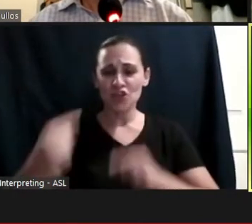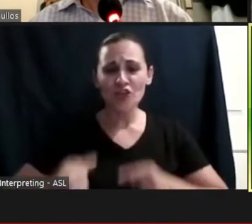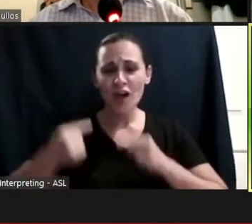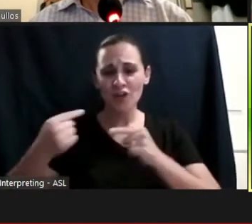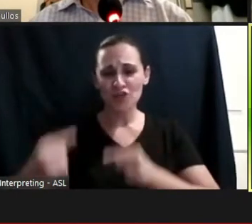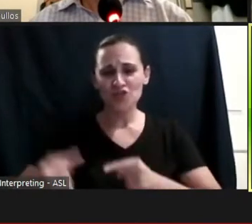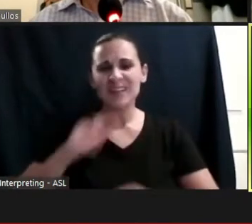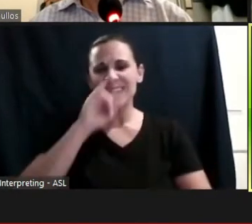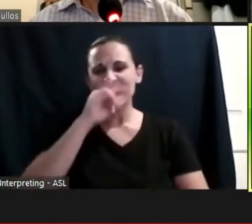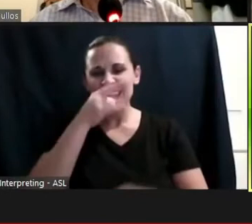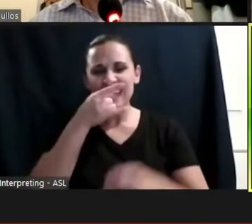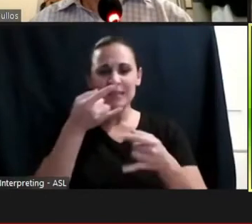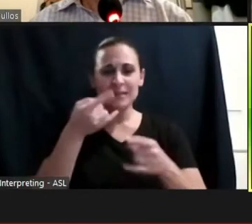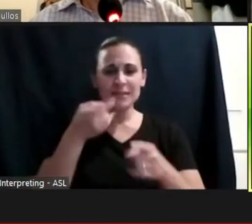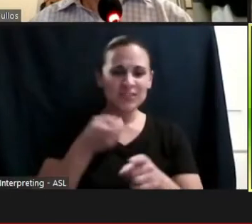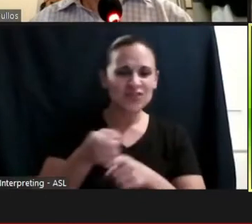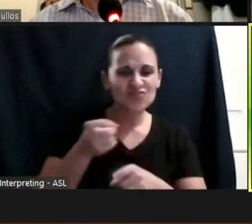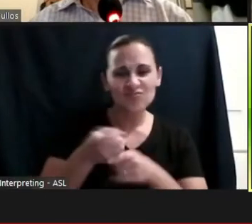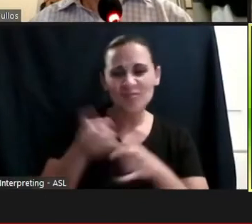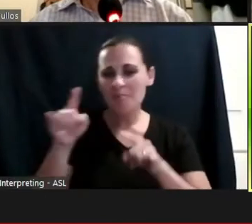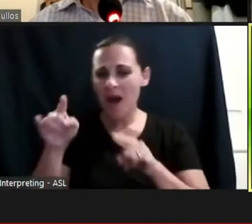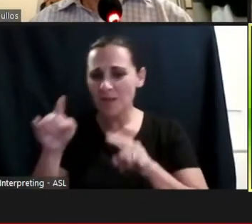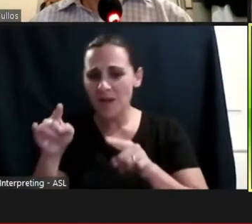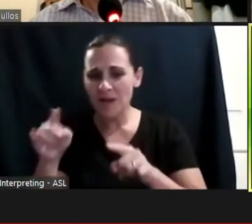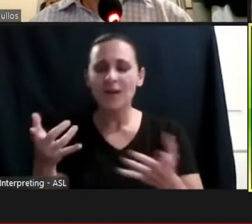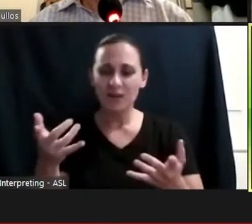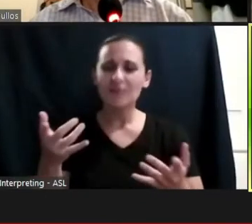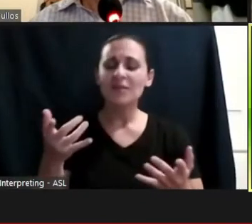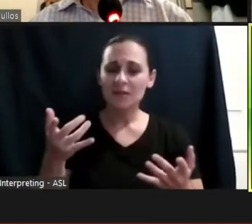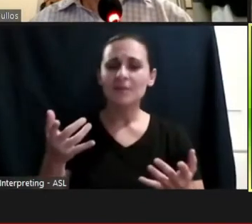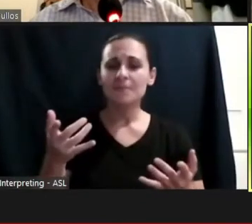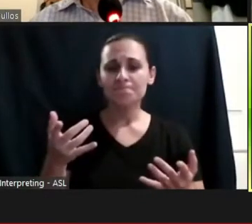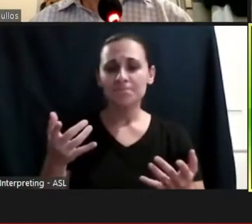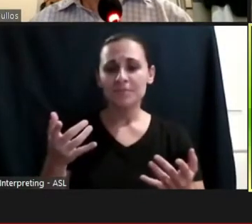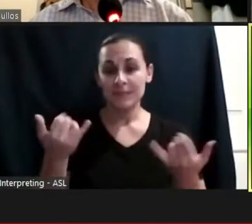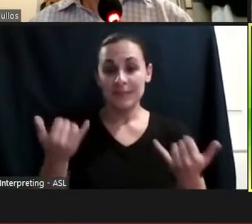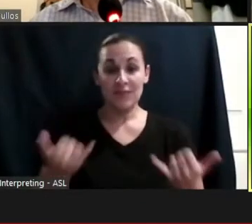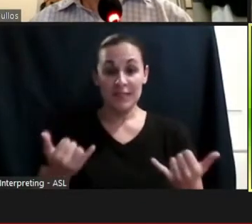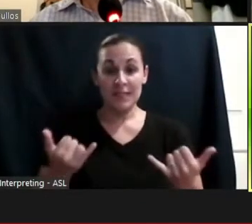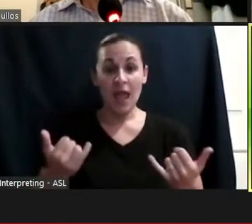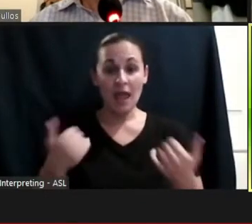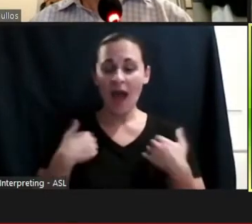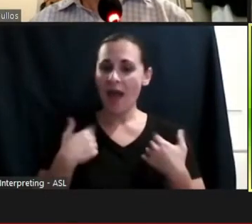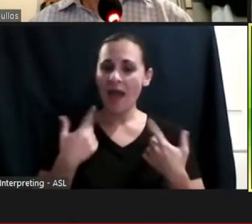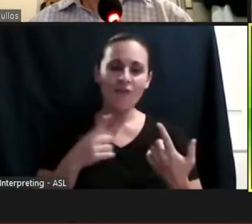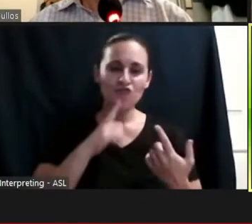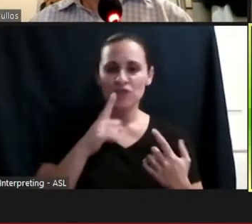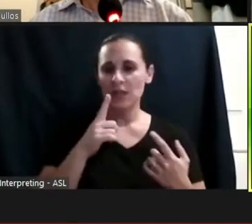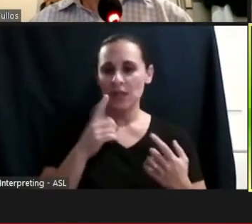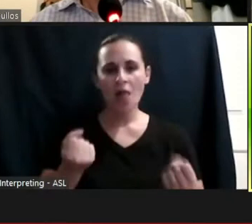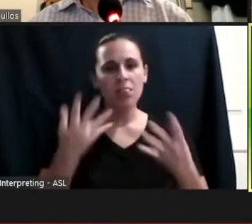And even to this day there are lots of crazy things I've had to figure out a workaround because my brain plays tricks on me with English.